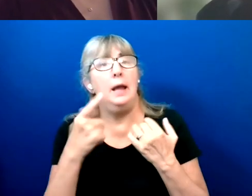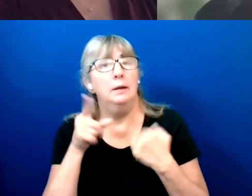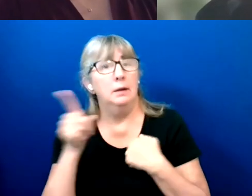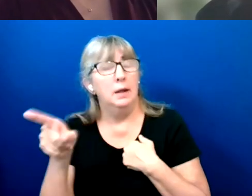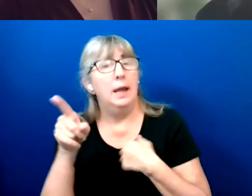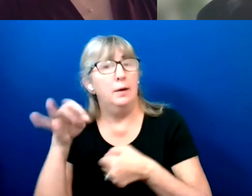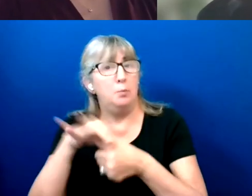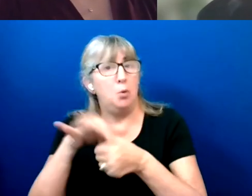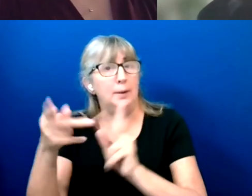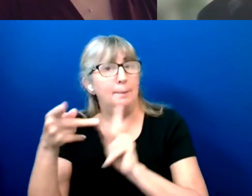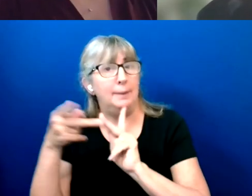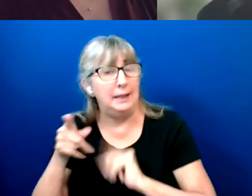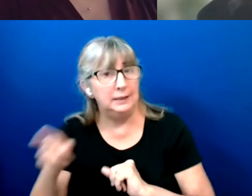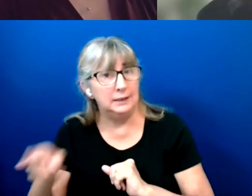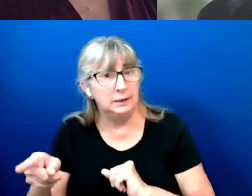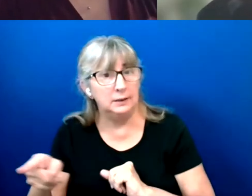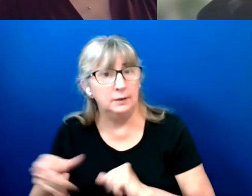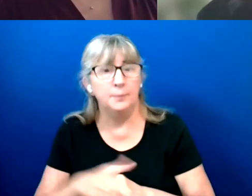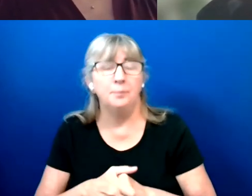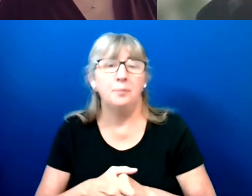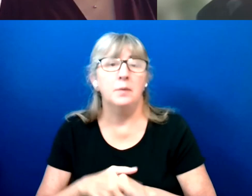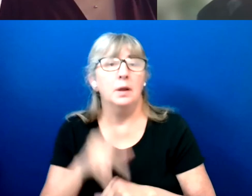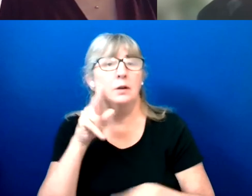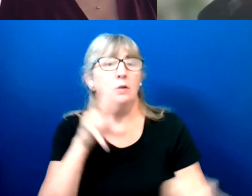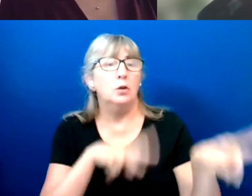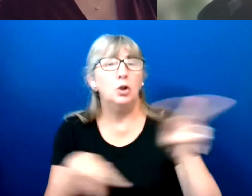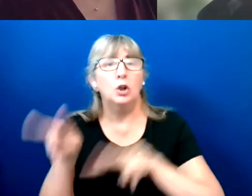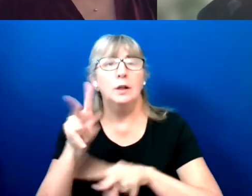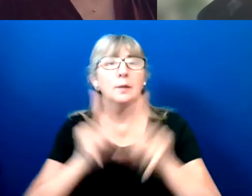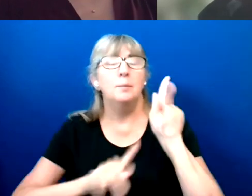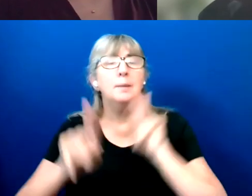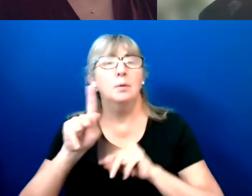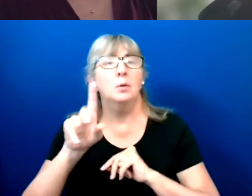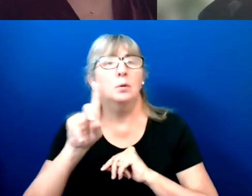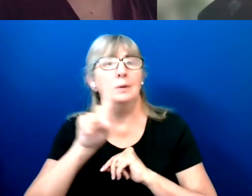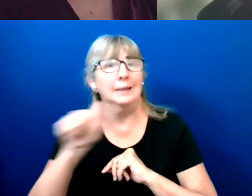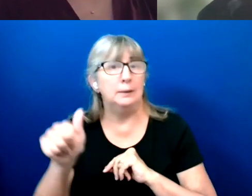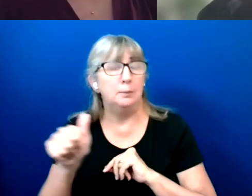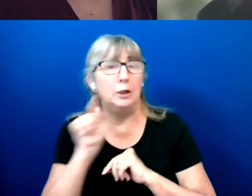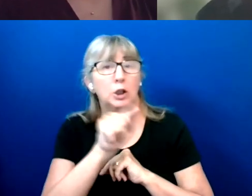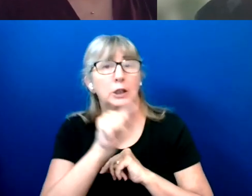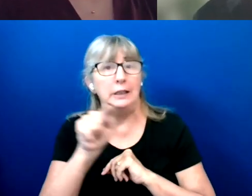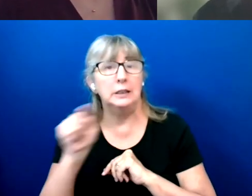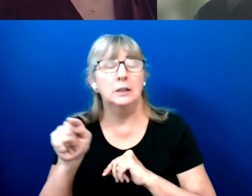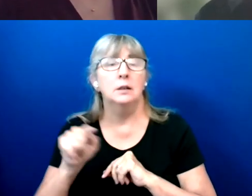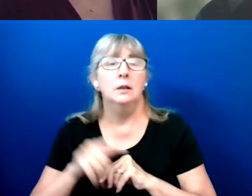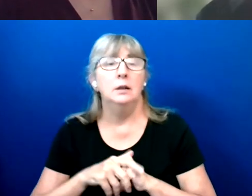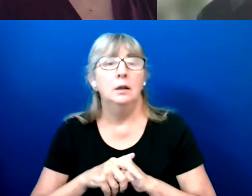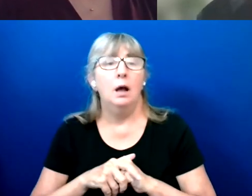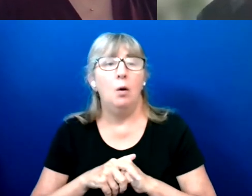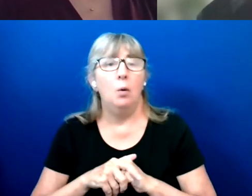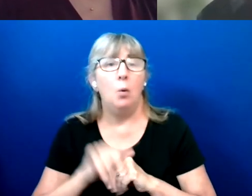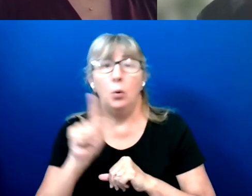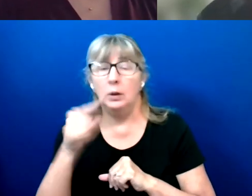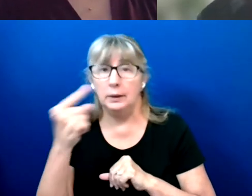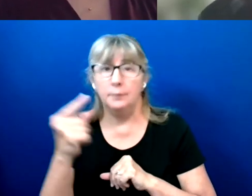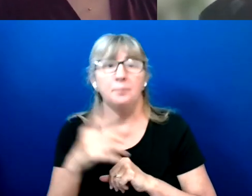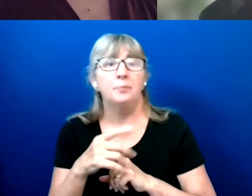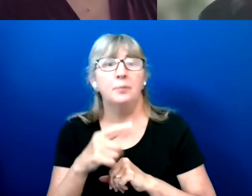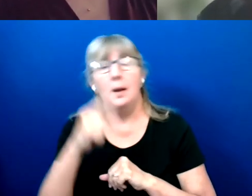And just looking among people with disabilities, we found that Black voters with disabilities